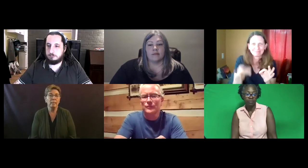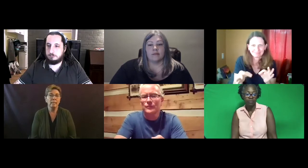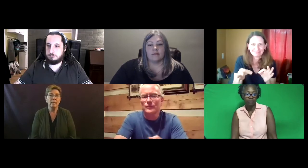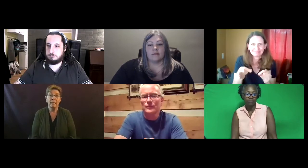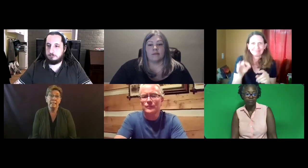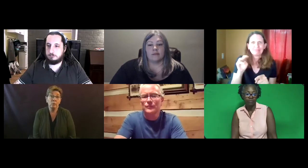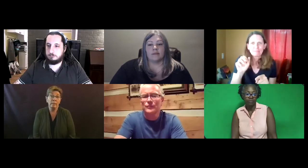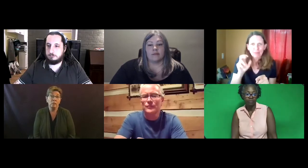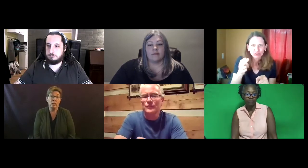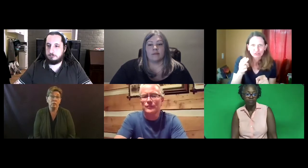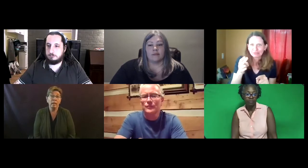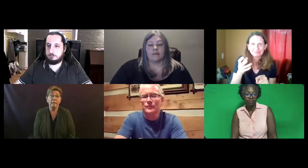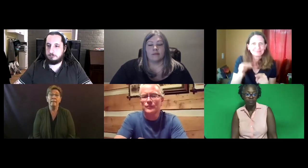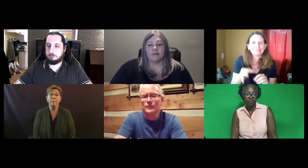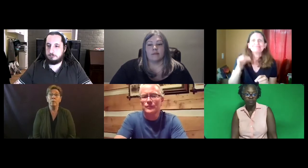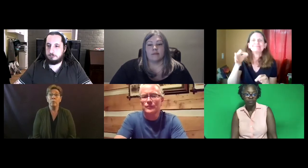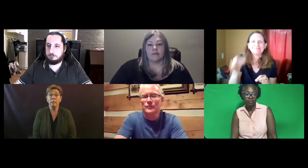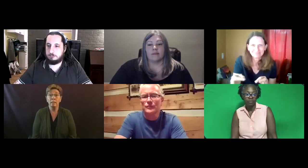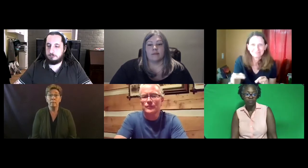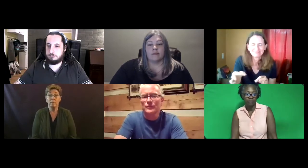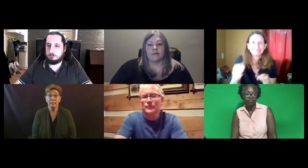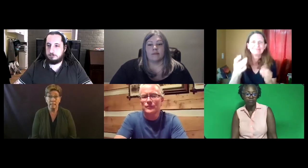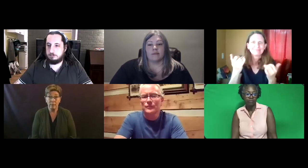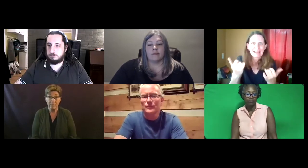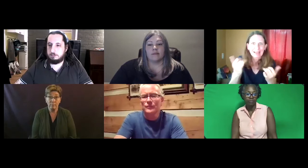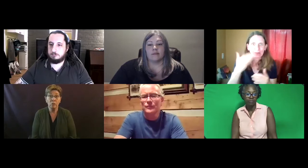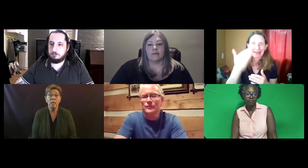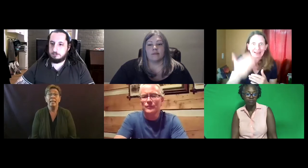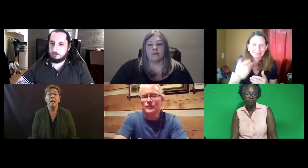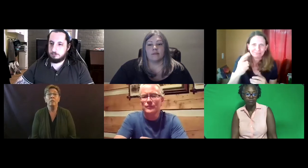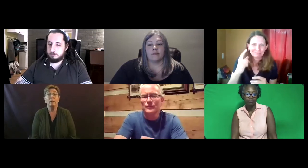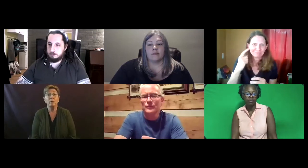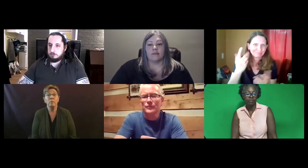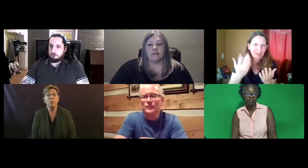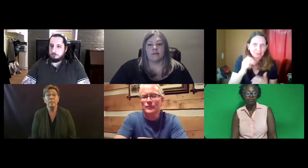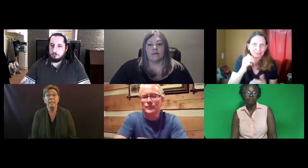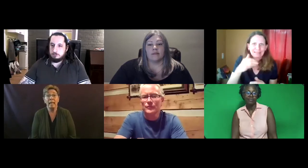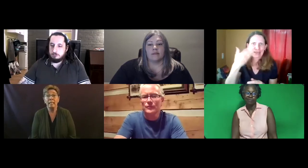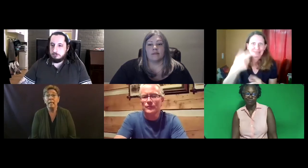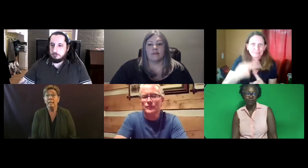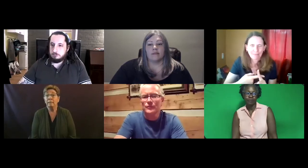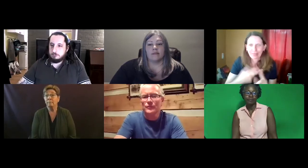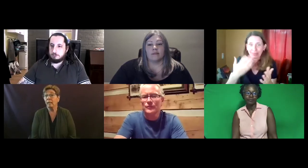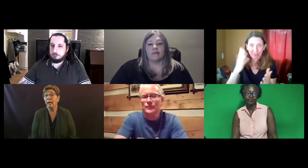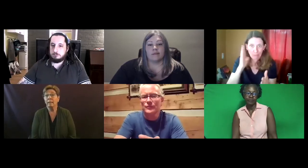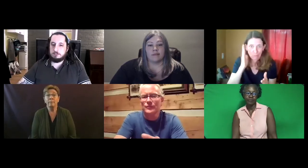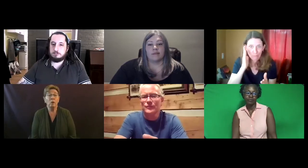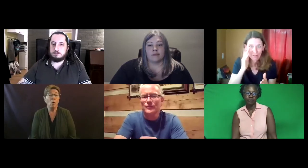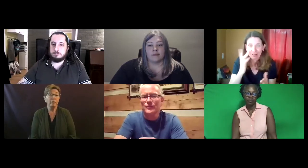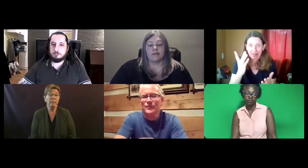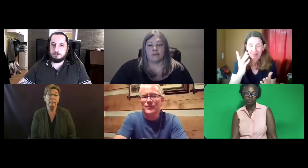They said it was in January and then postponed in March and now it's postponed again to next